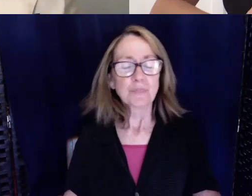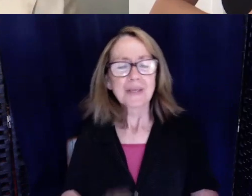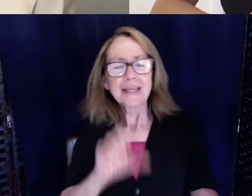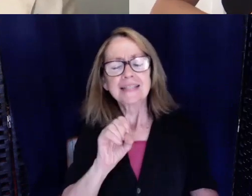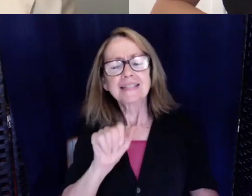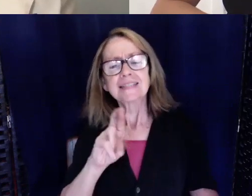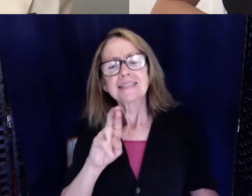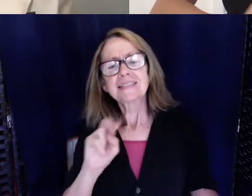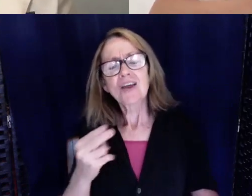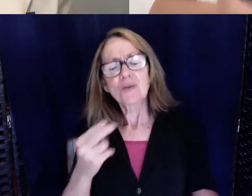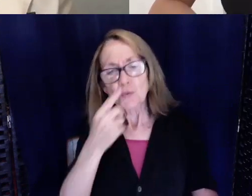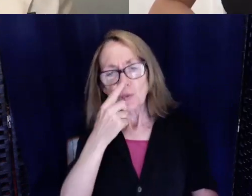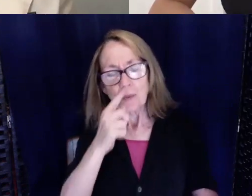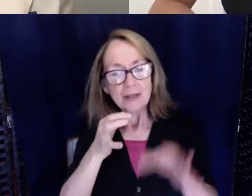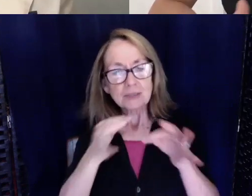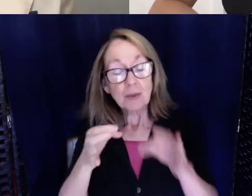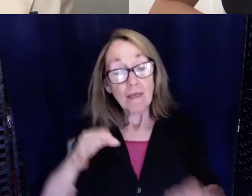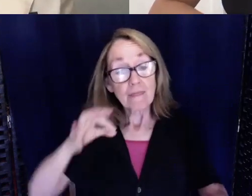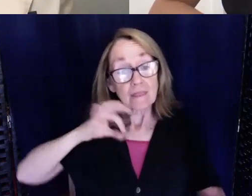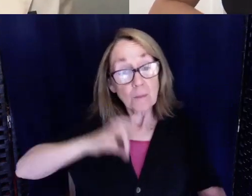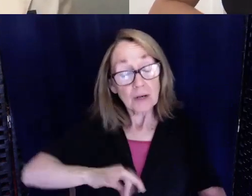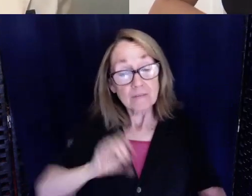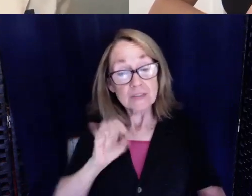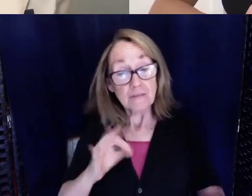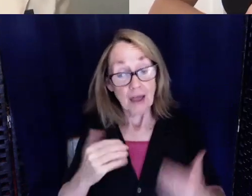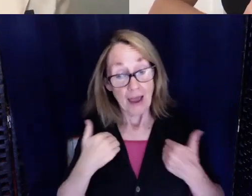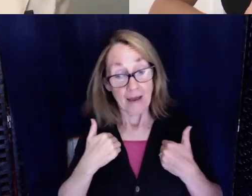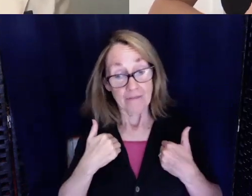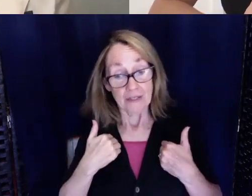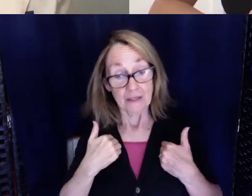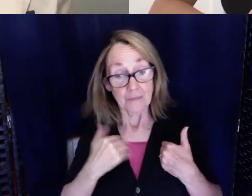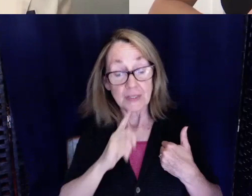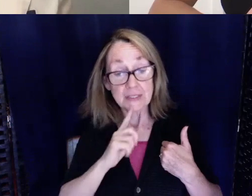little bit about the benefits of having deaf and hard of hearing